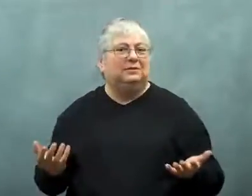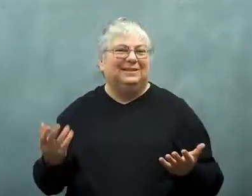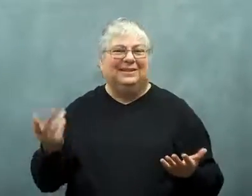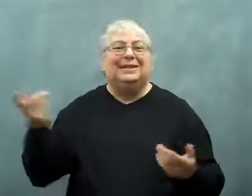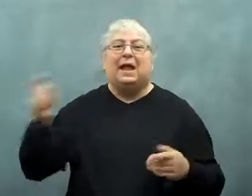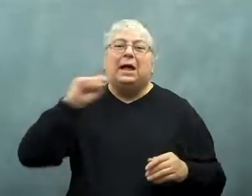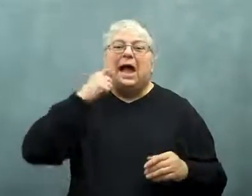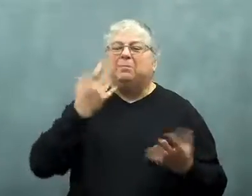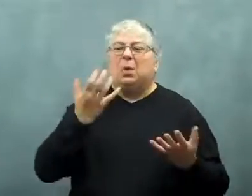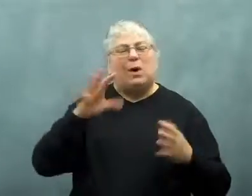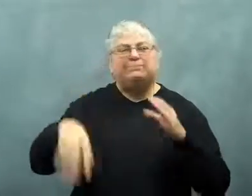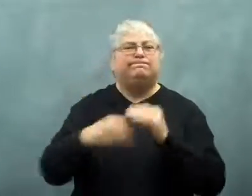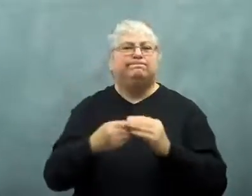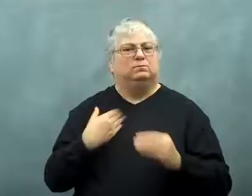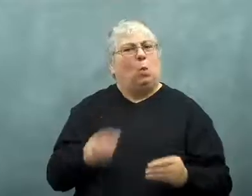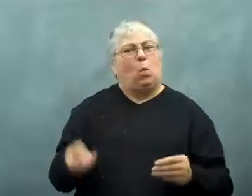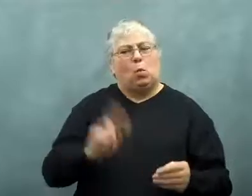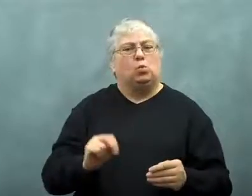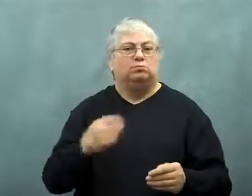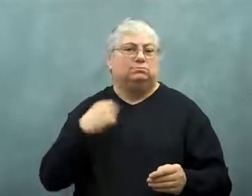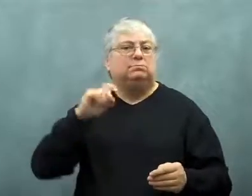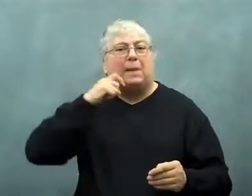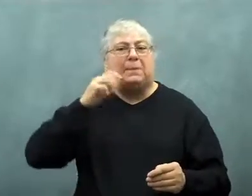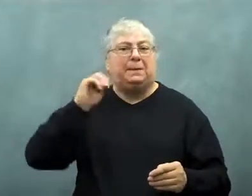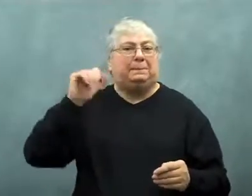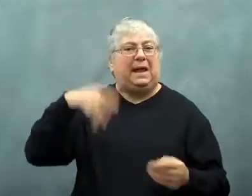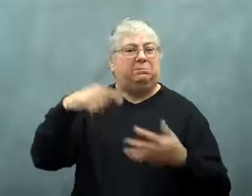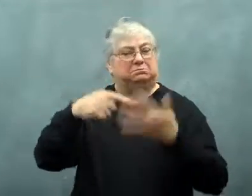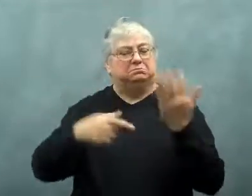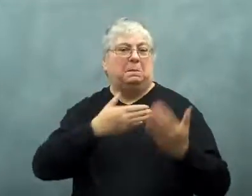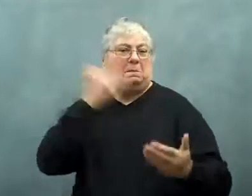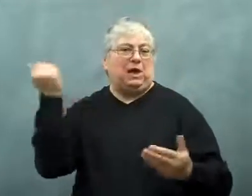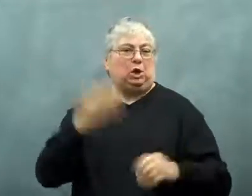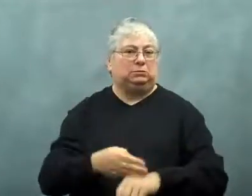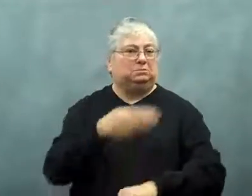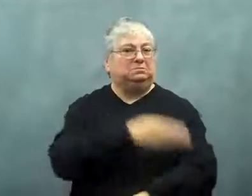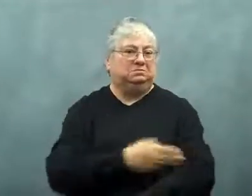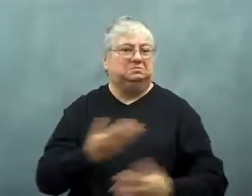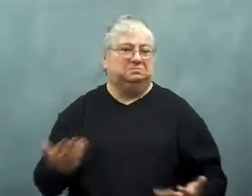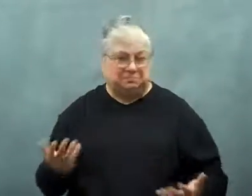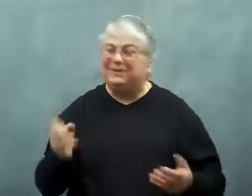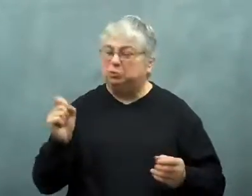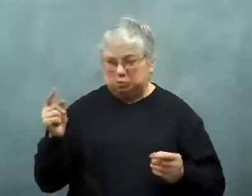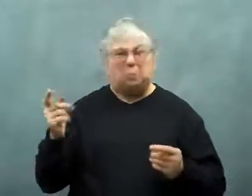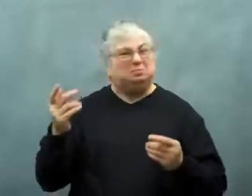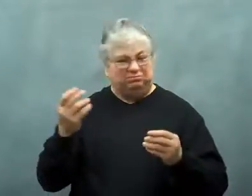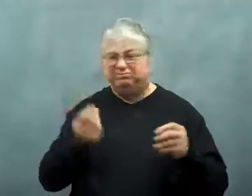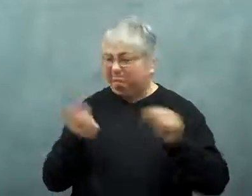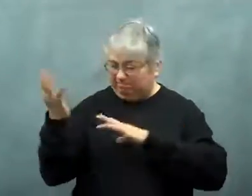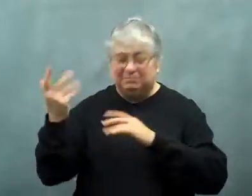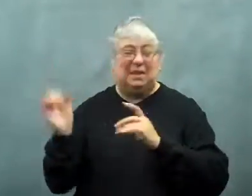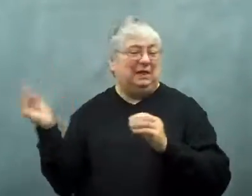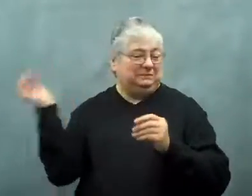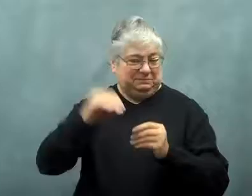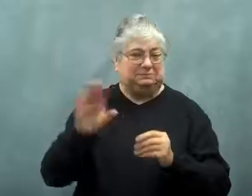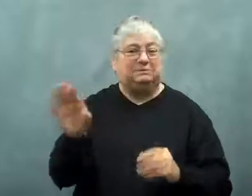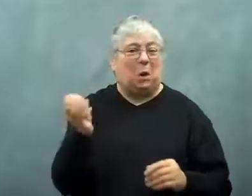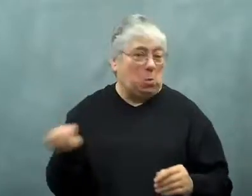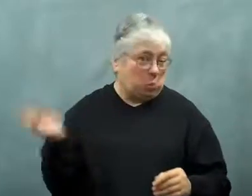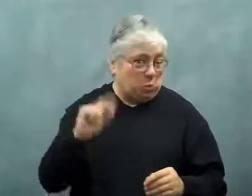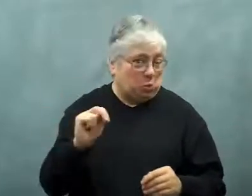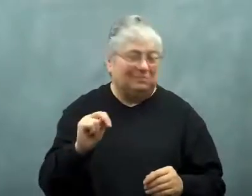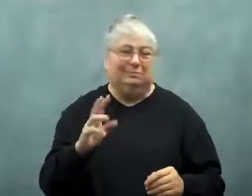Apple wanted to develop its own Apple maps and make something better.